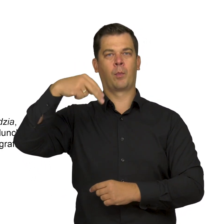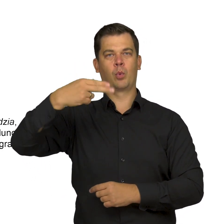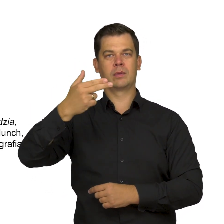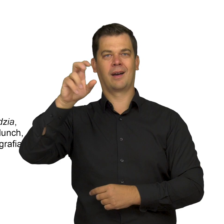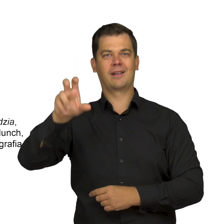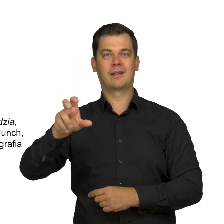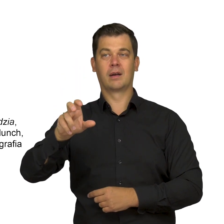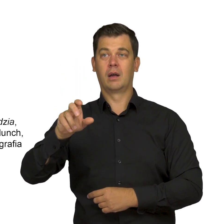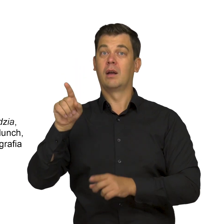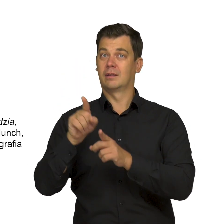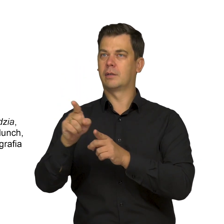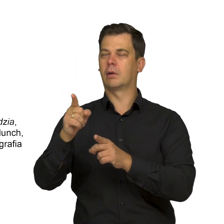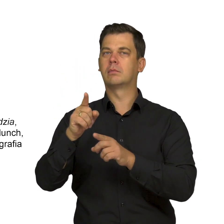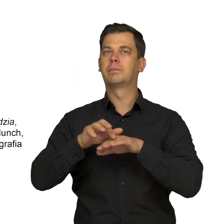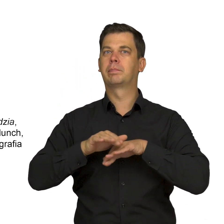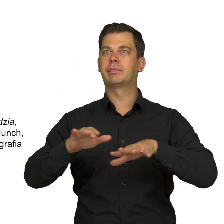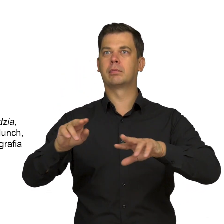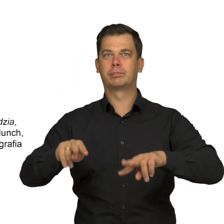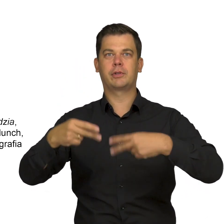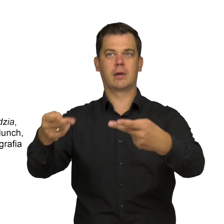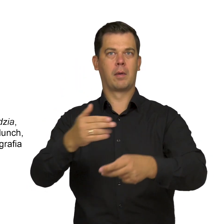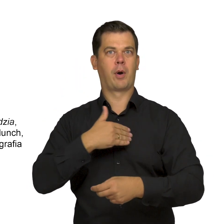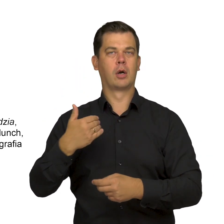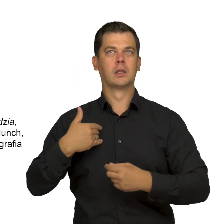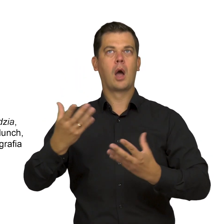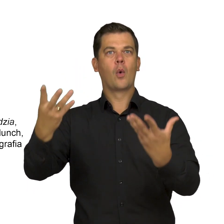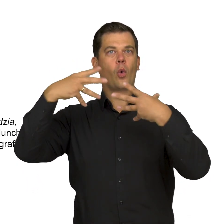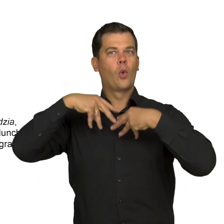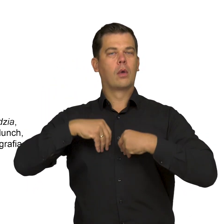and have also inspired a number of Polish painters. More about that in a moment.